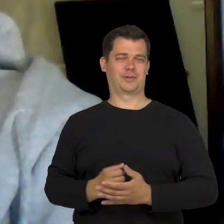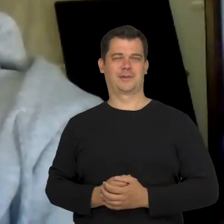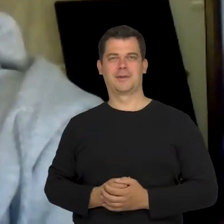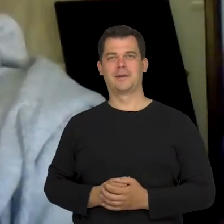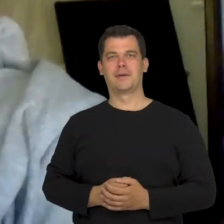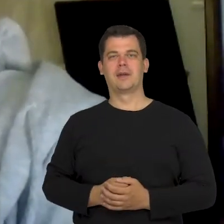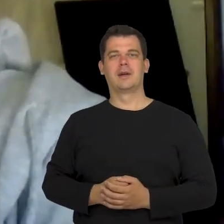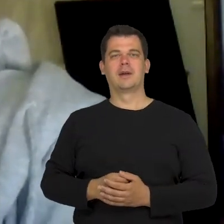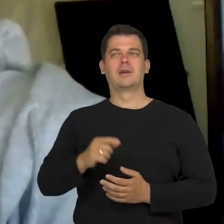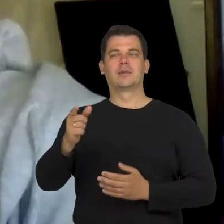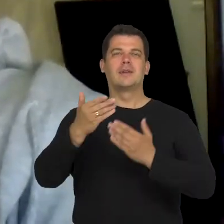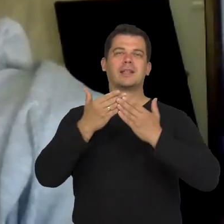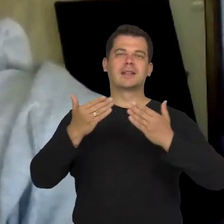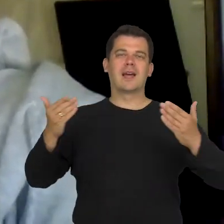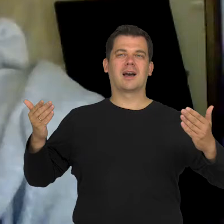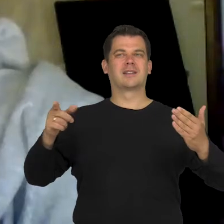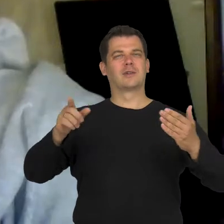that this is a very unique theatre.